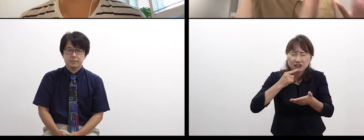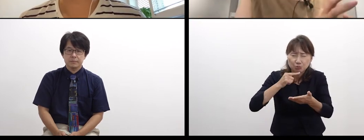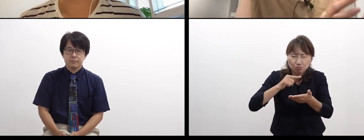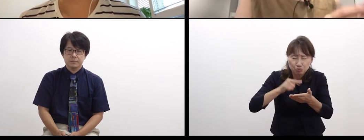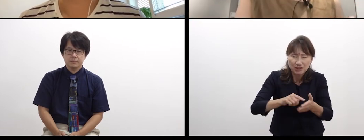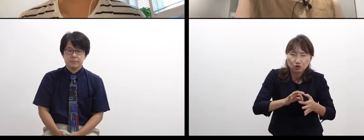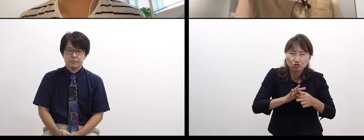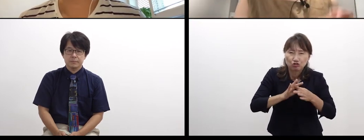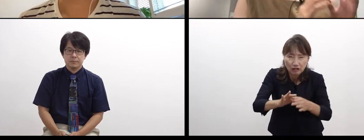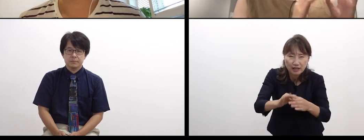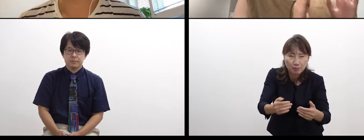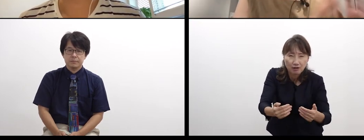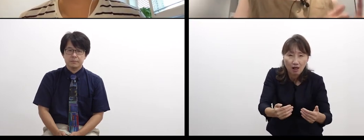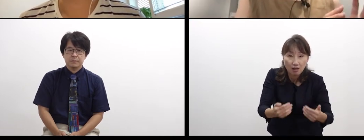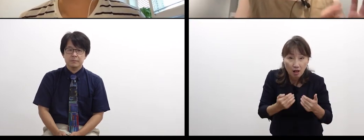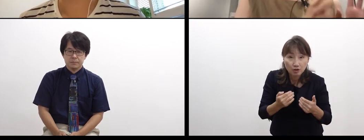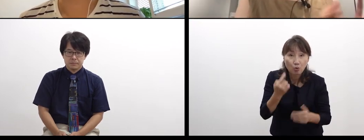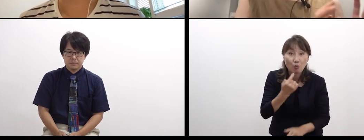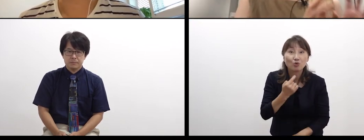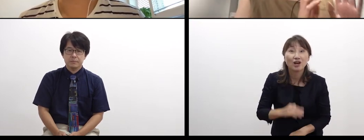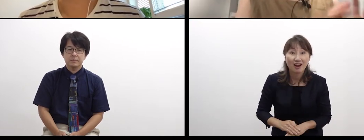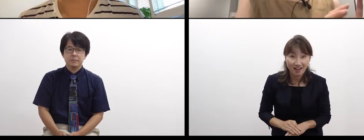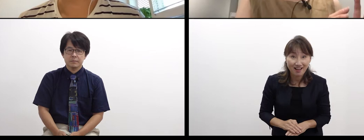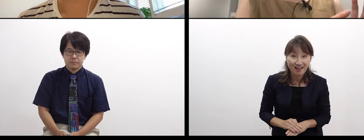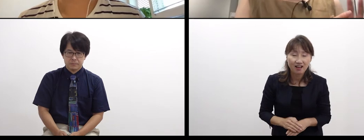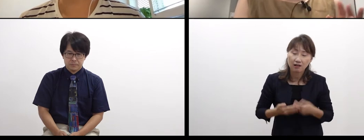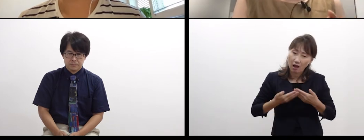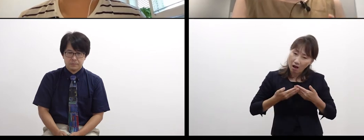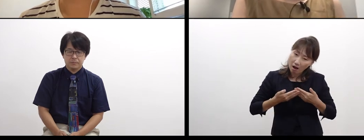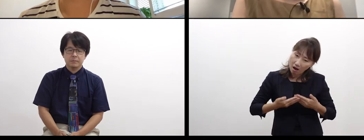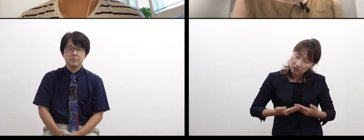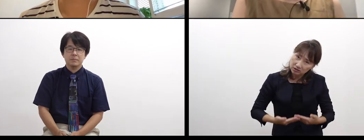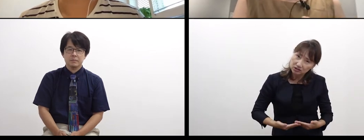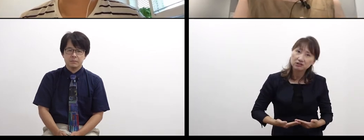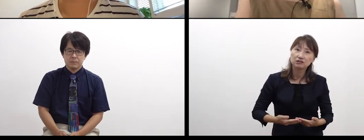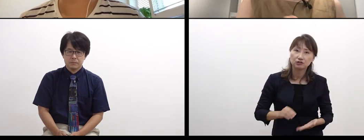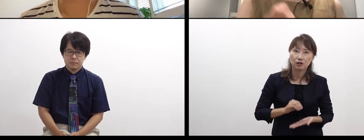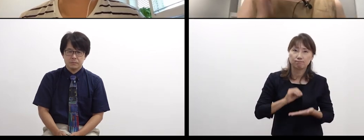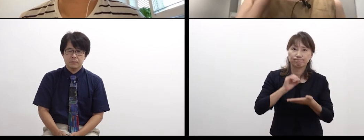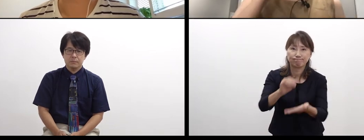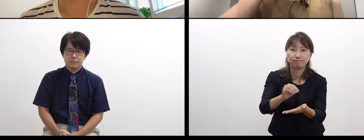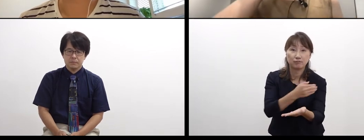So, I can pass my mind with peace in ming.